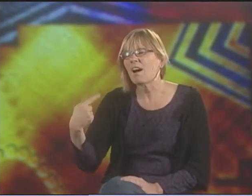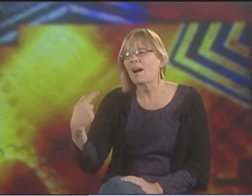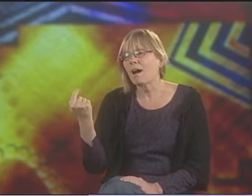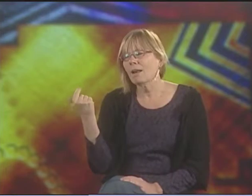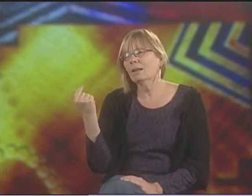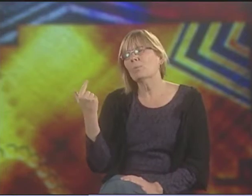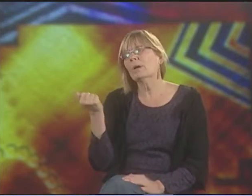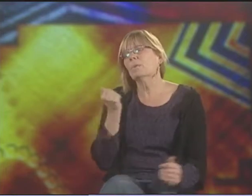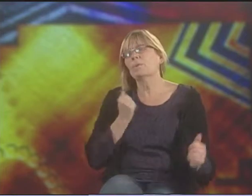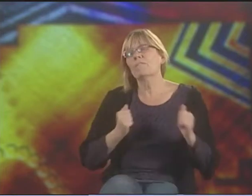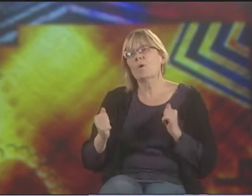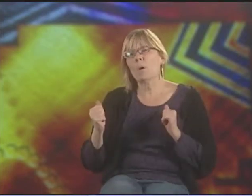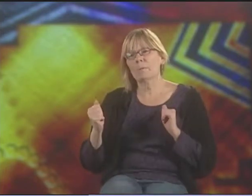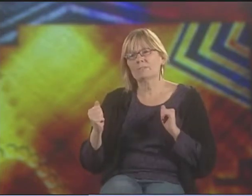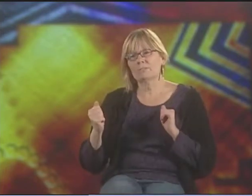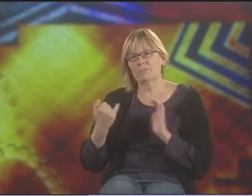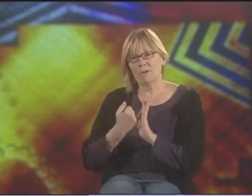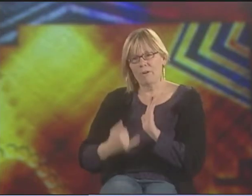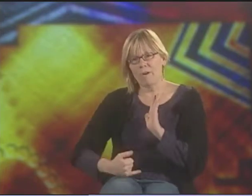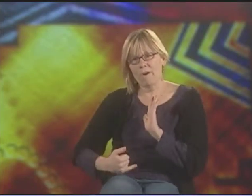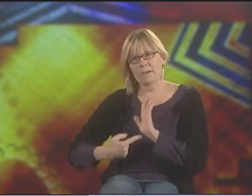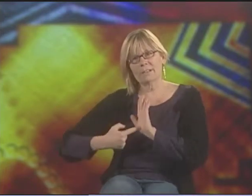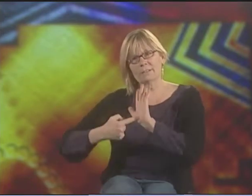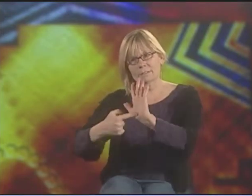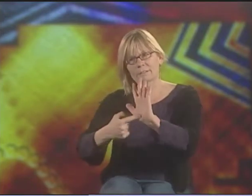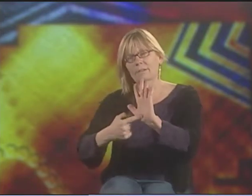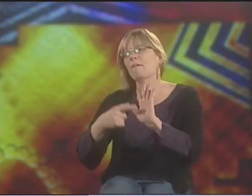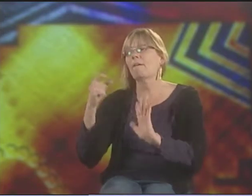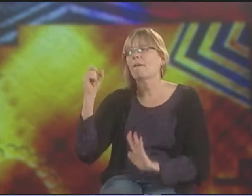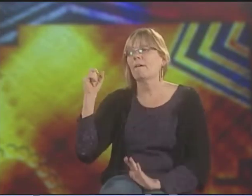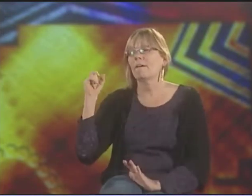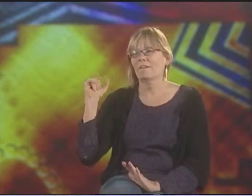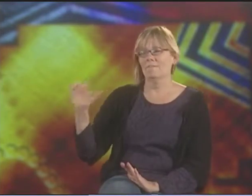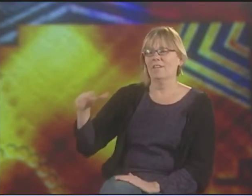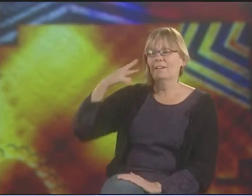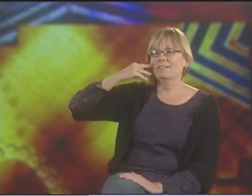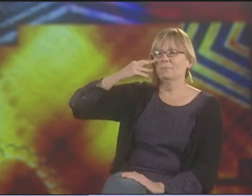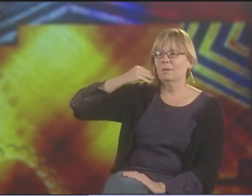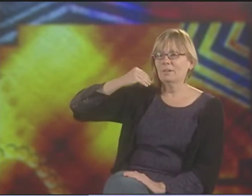"I AM ORDERED NOT TO TALK." THAT'S PERFORMANCE ART, I THINK.